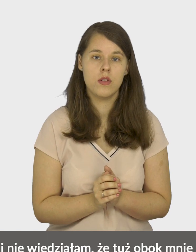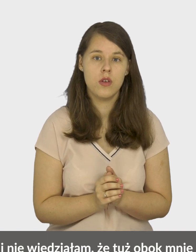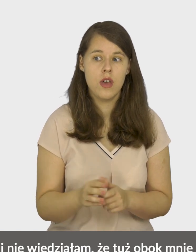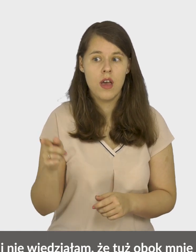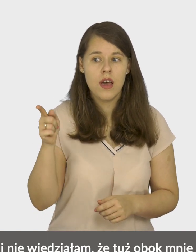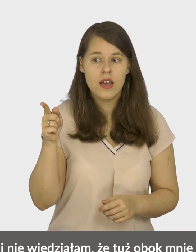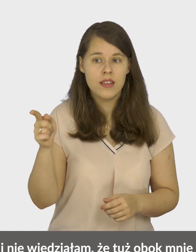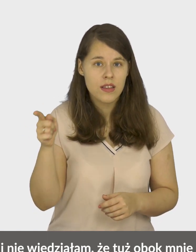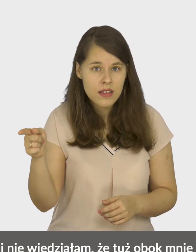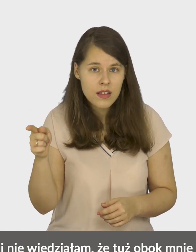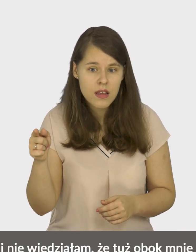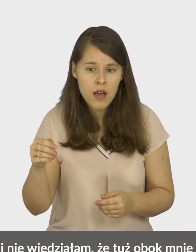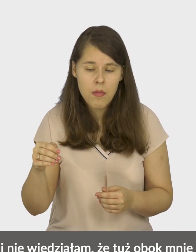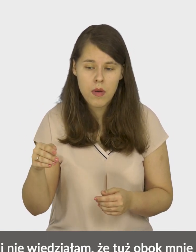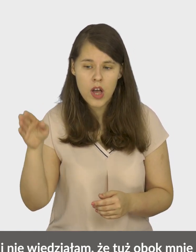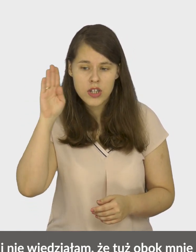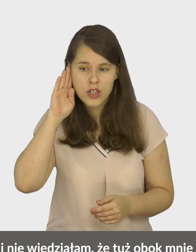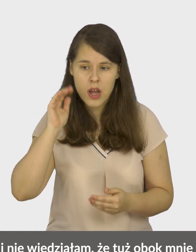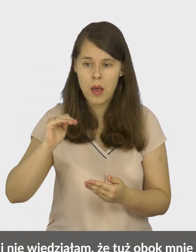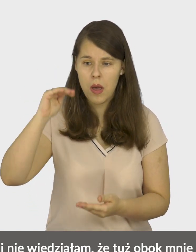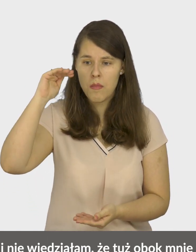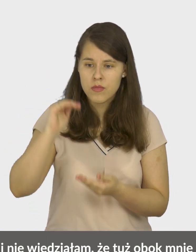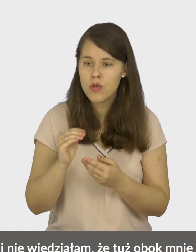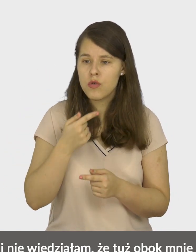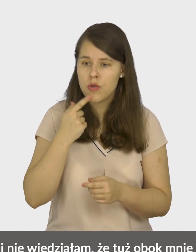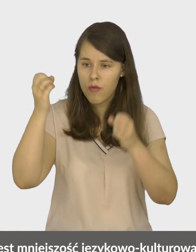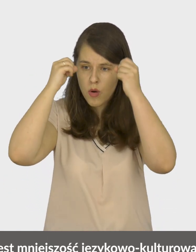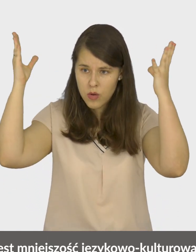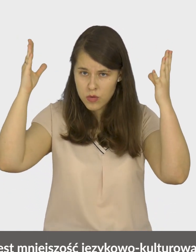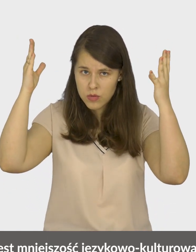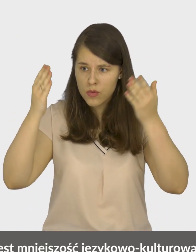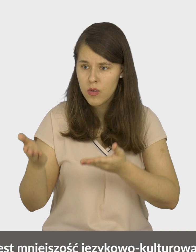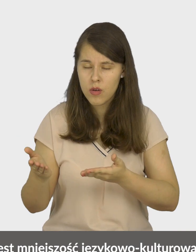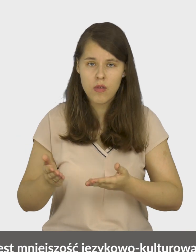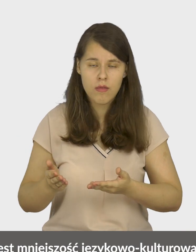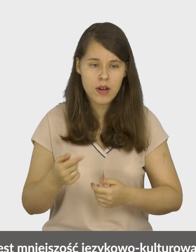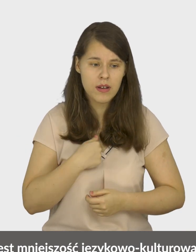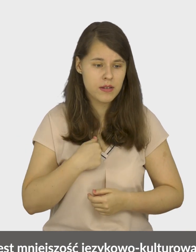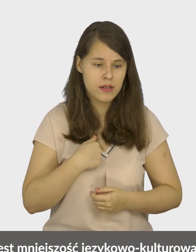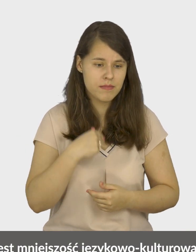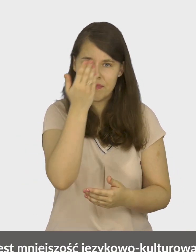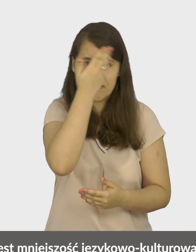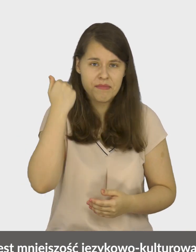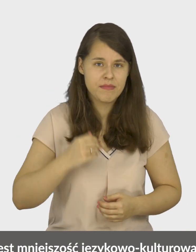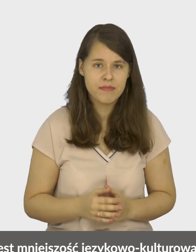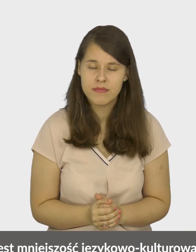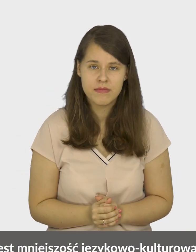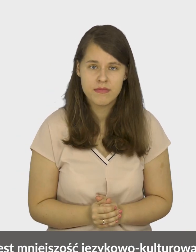and I didn't know that right next to me is a linguistic and cultural minority.